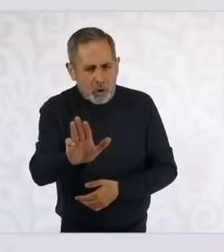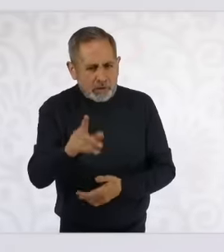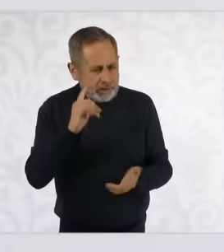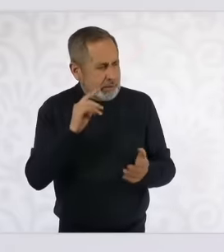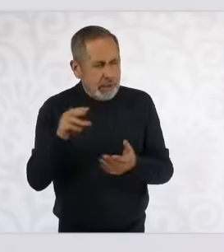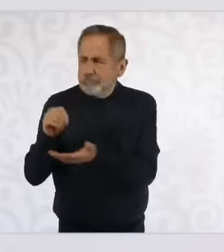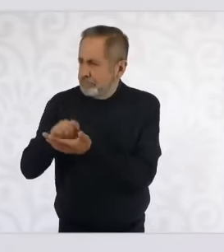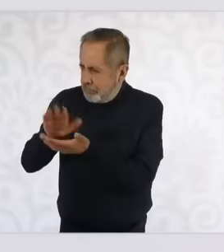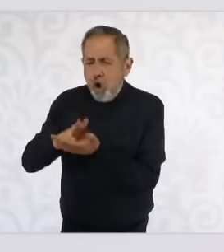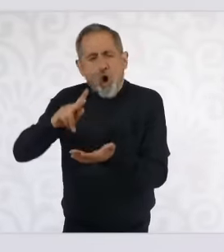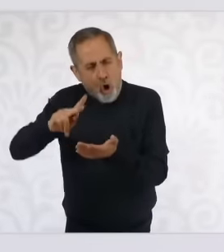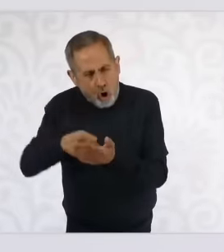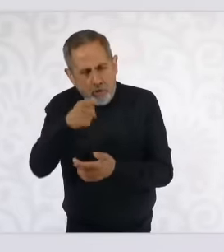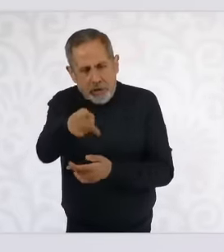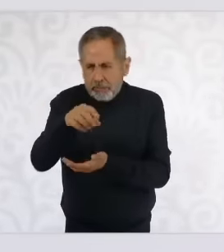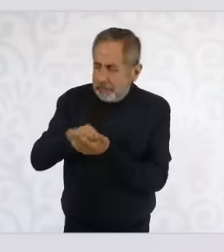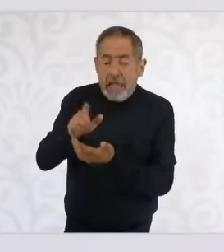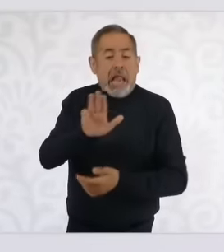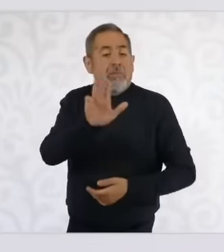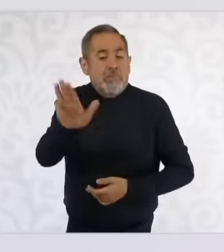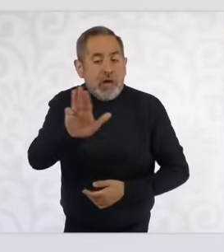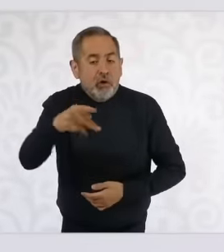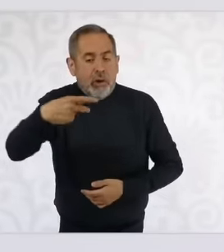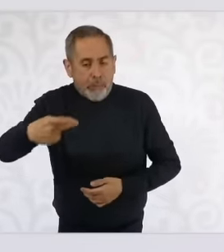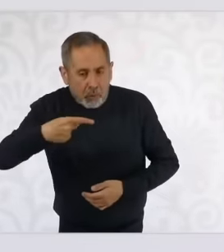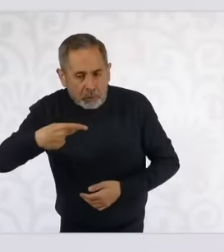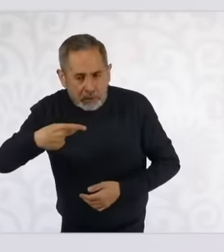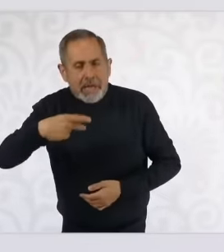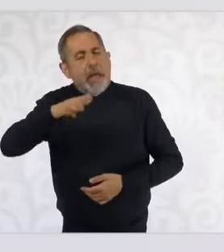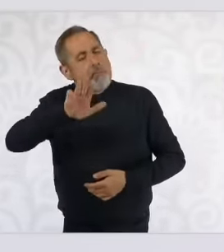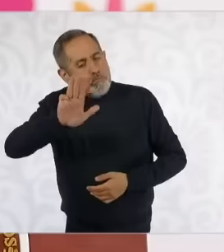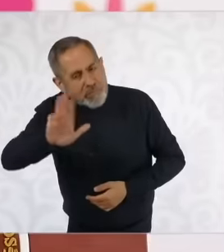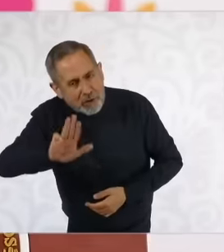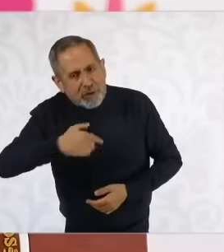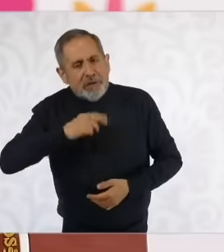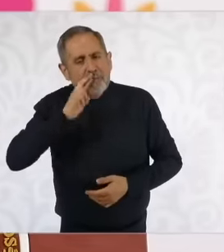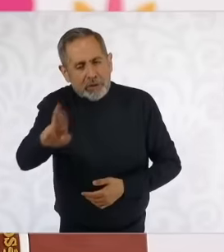you ask me the question of Wednesday again. Let's see. We are going to see what the court decides but nothing